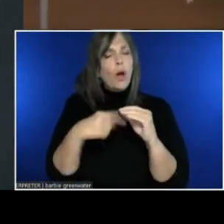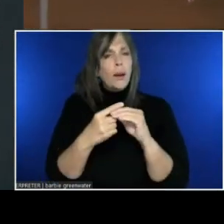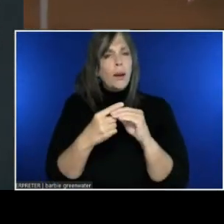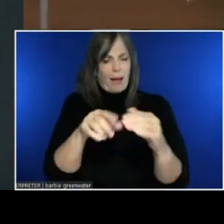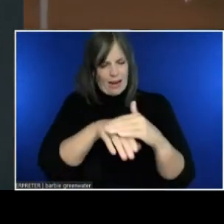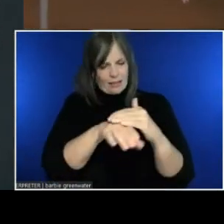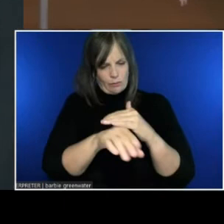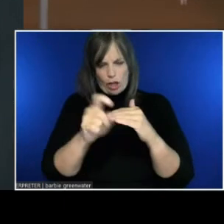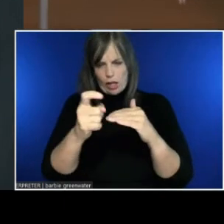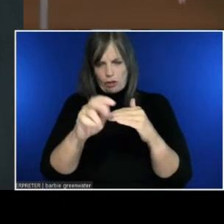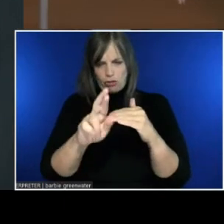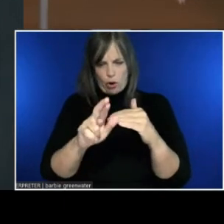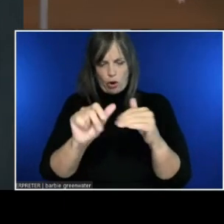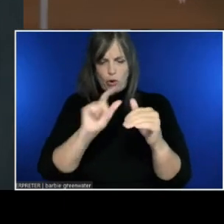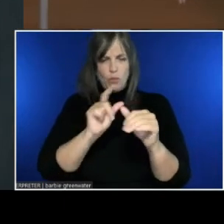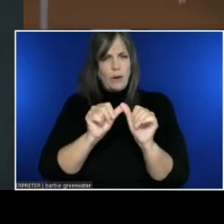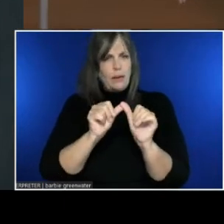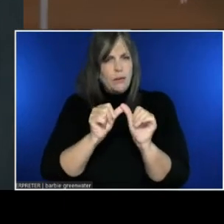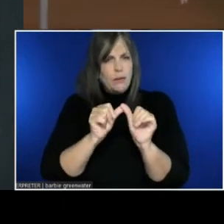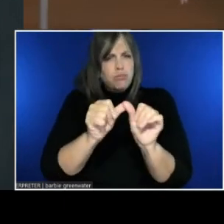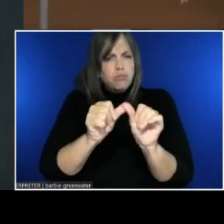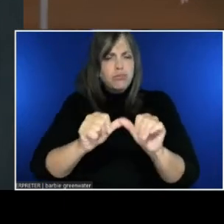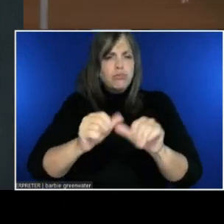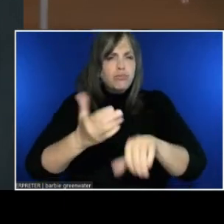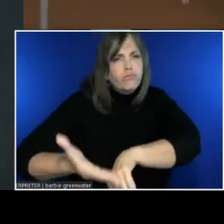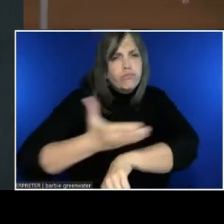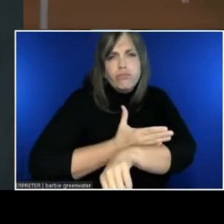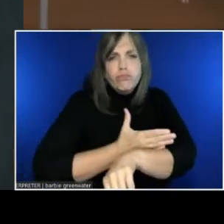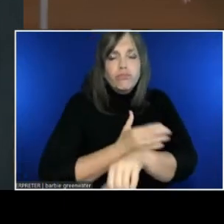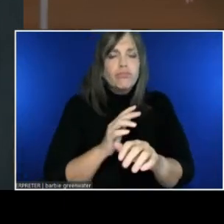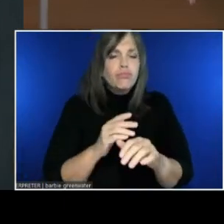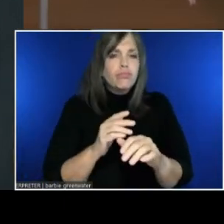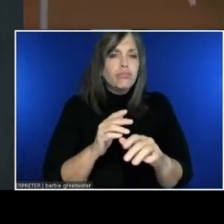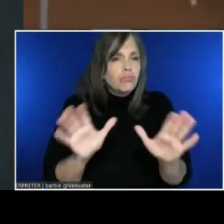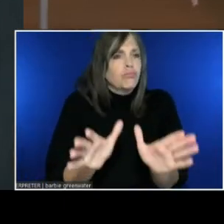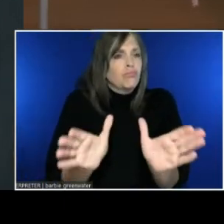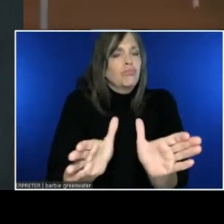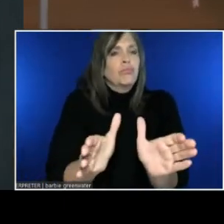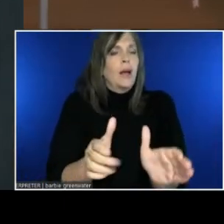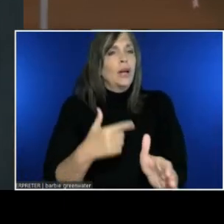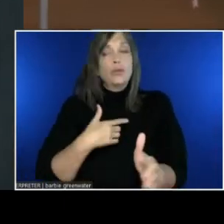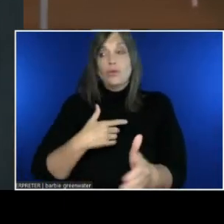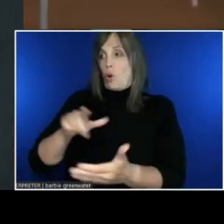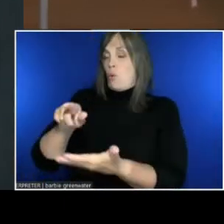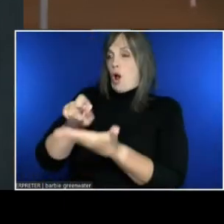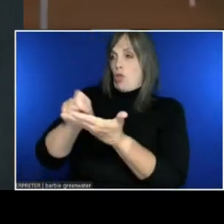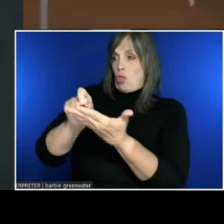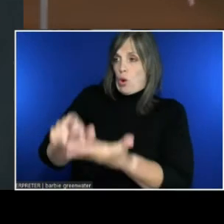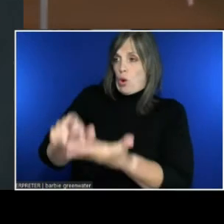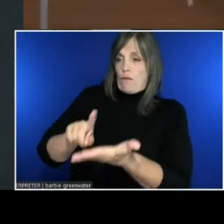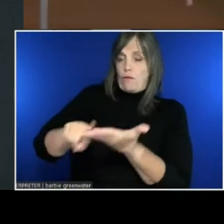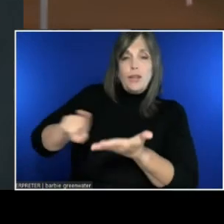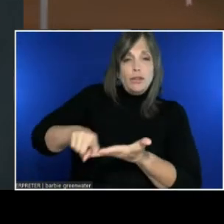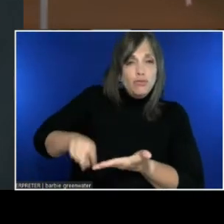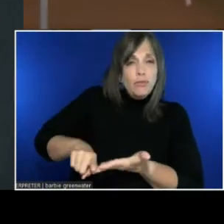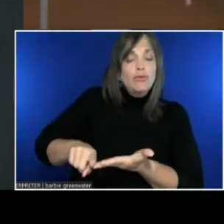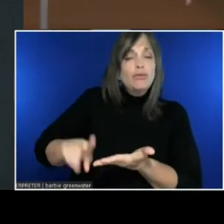And I want to credit the authors of this paper and this research for their inspiration. I think they set the bar high.